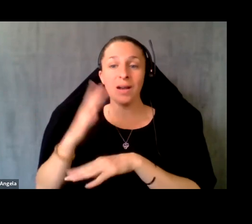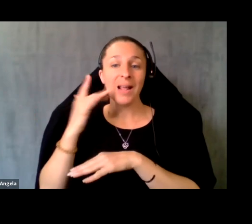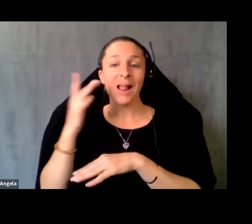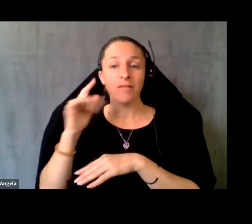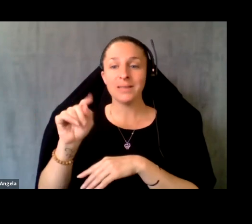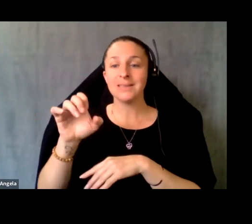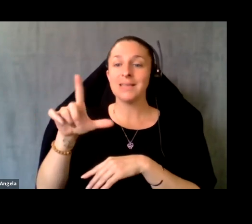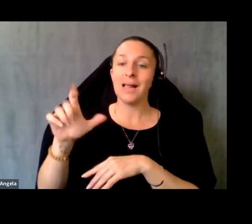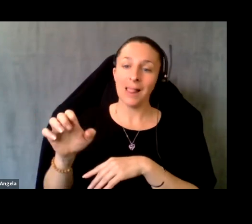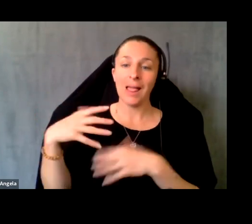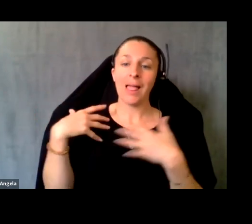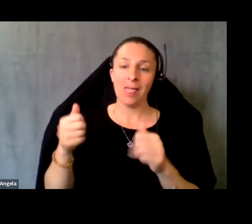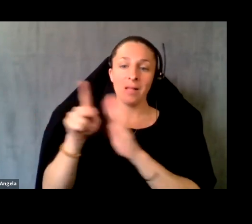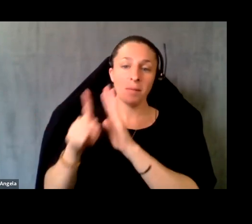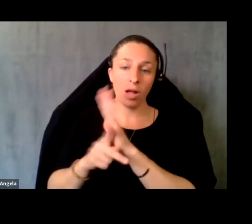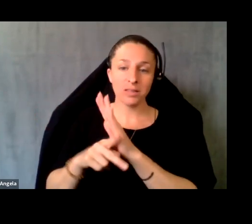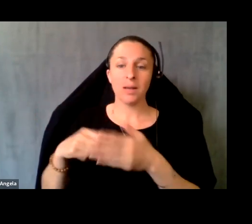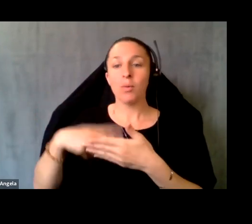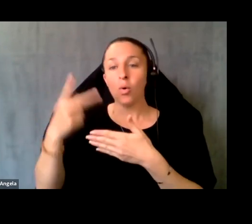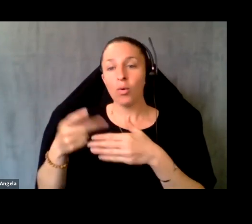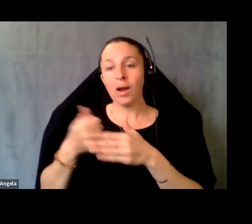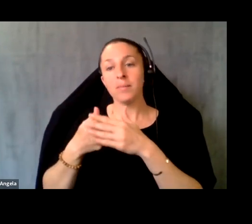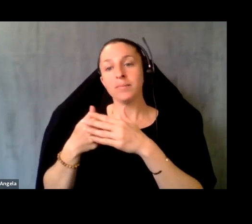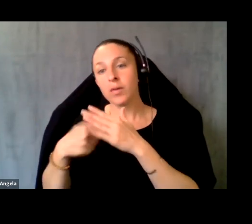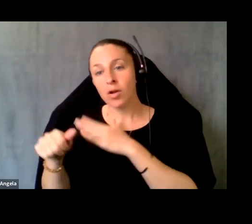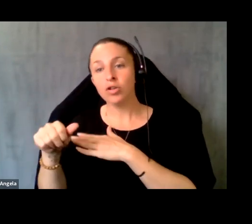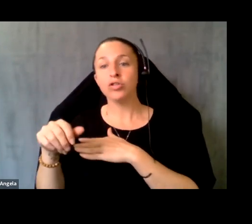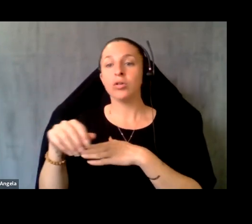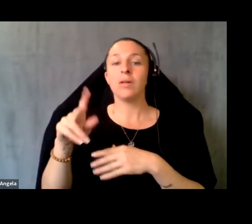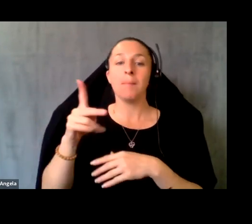health policy. We're a program underneath the Public Health Institute, and we were